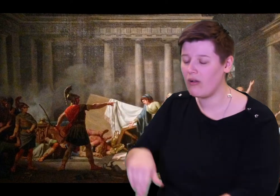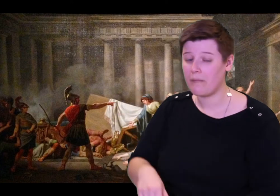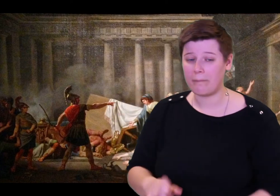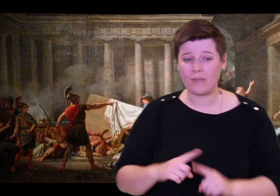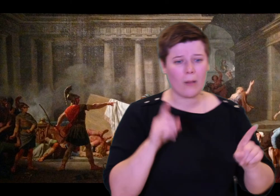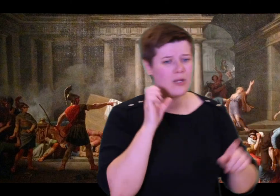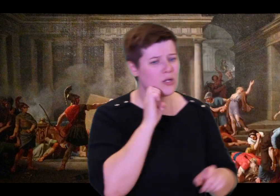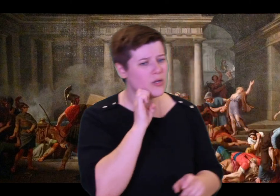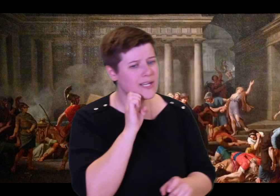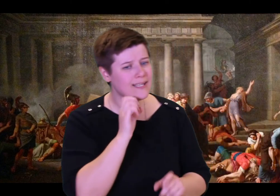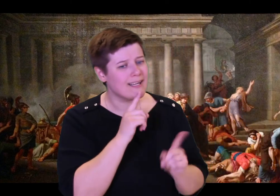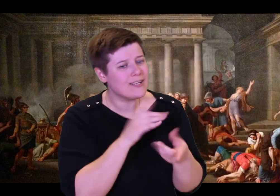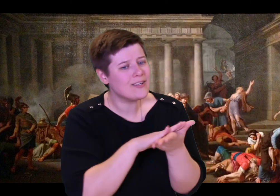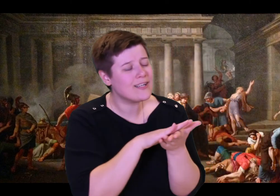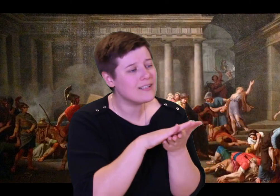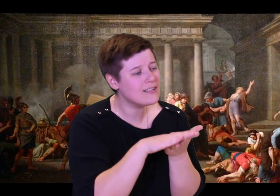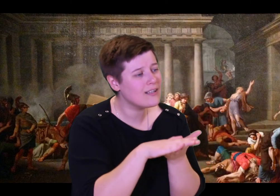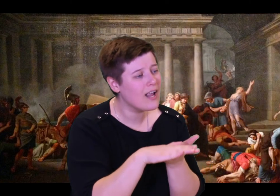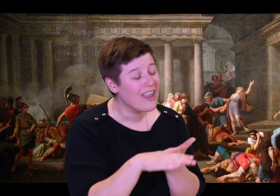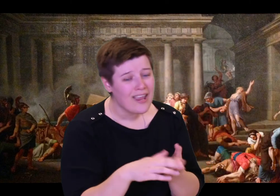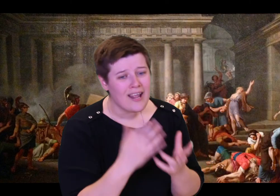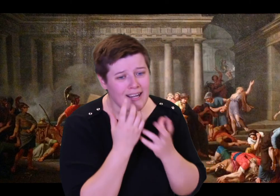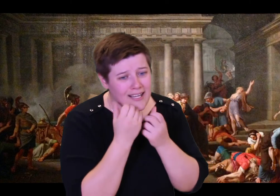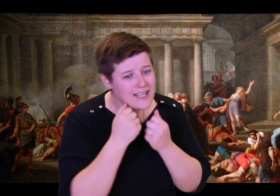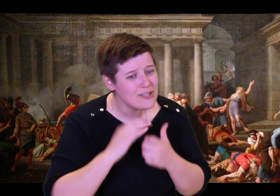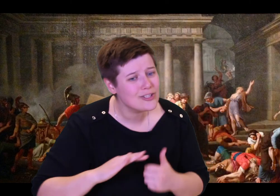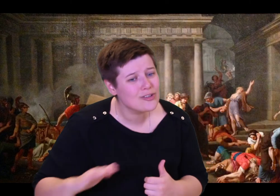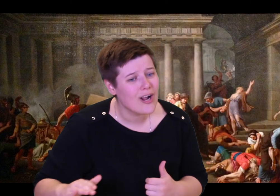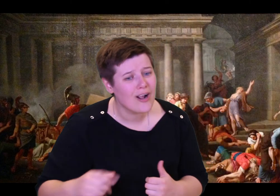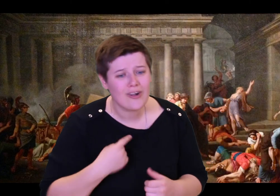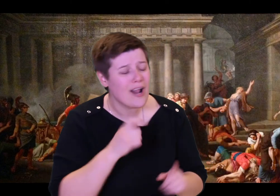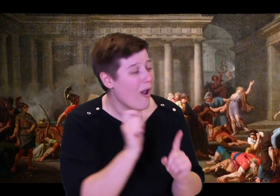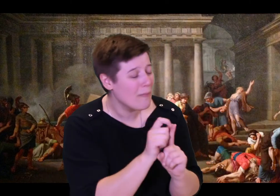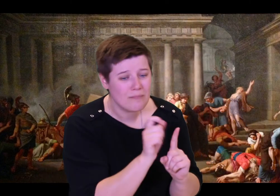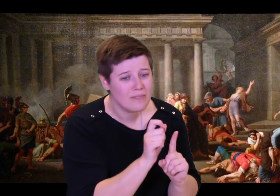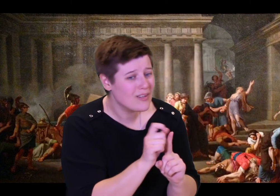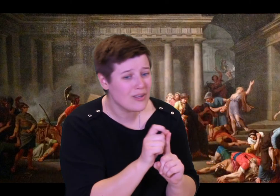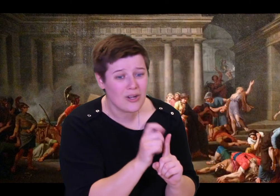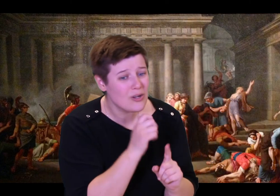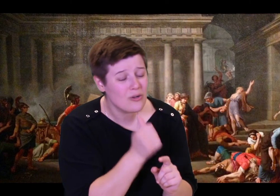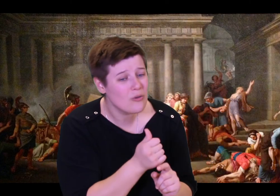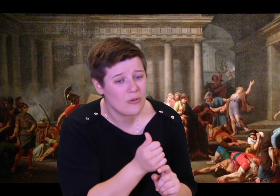will send her back down at once, and I will not be gentle. Your old age will